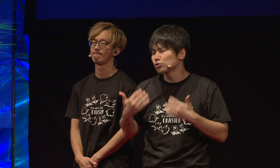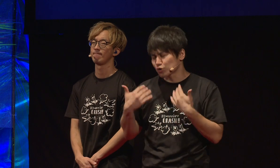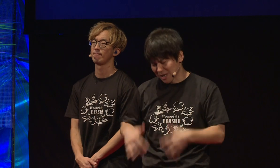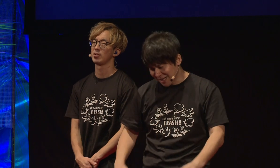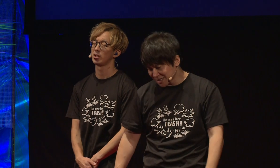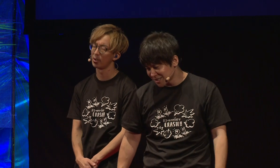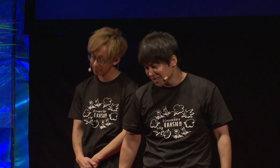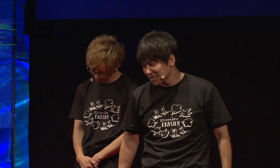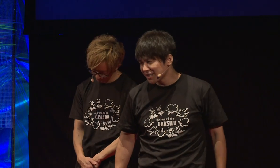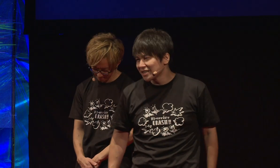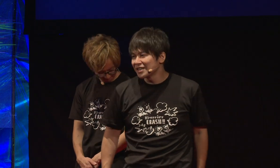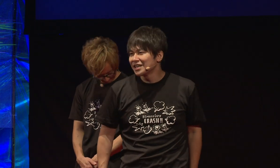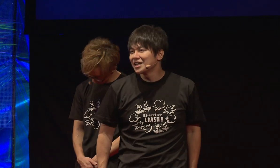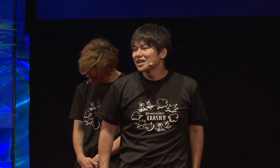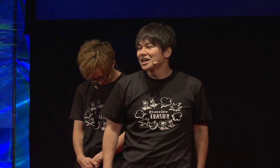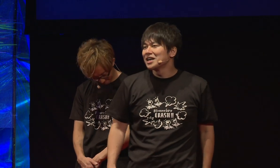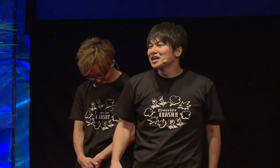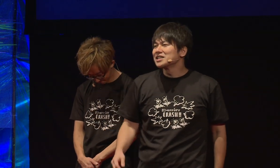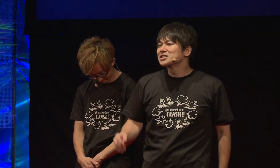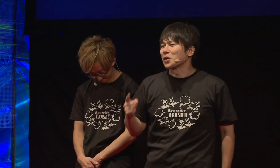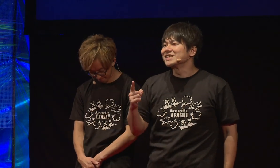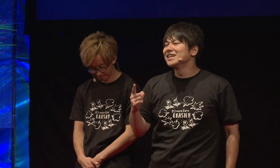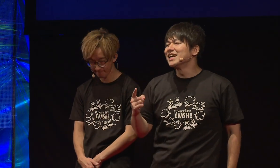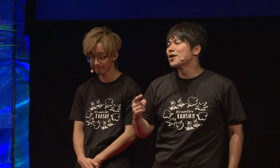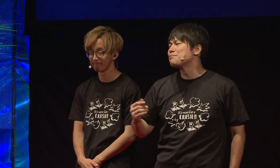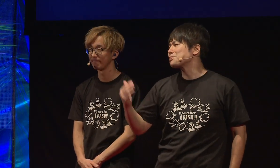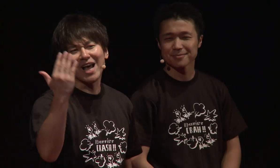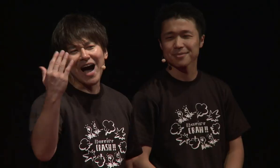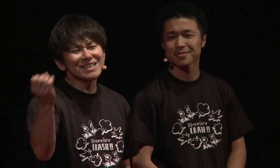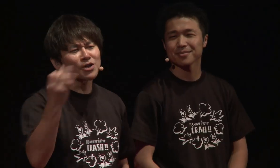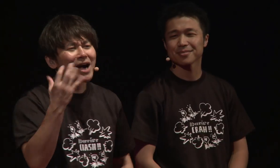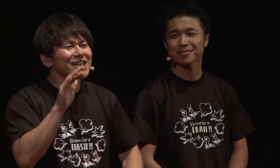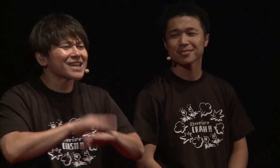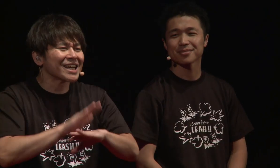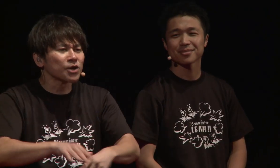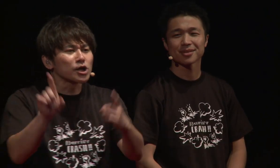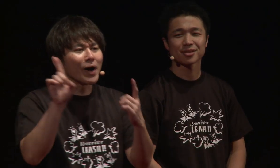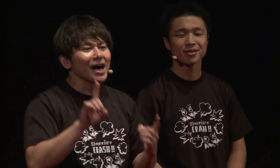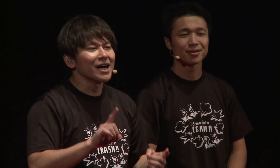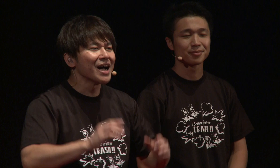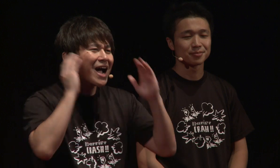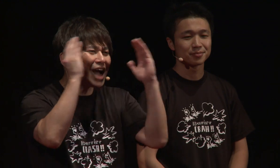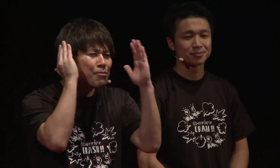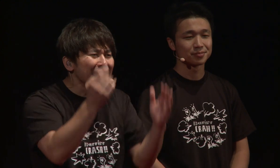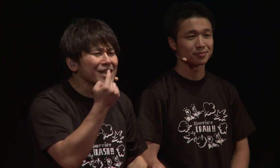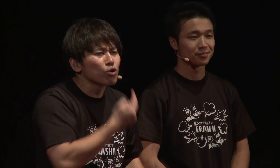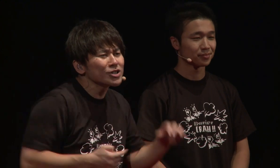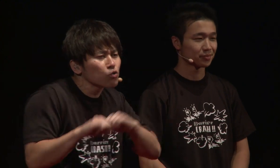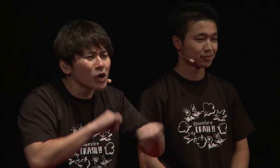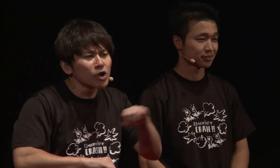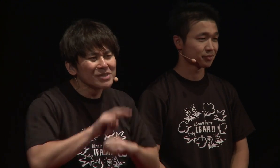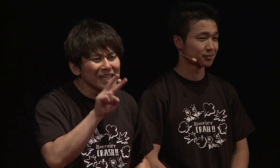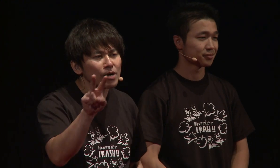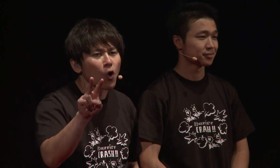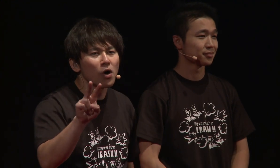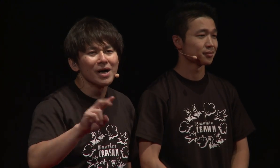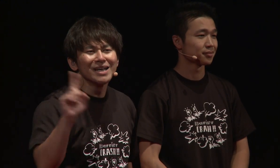you get tired. Besides, depending on how the person speaks, even if I watch their mouth movement,